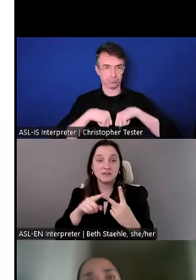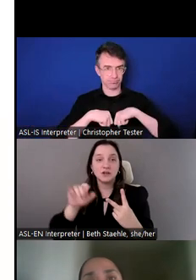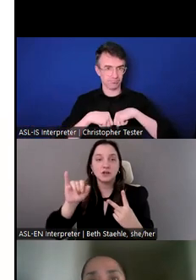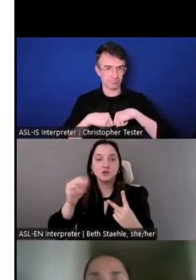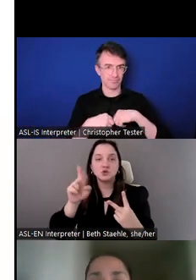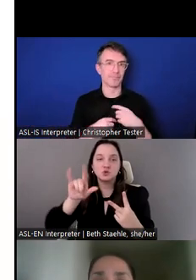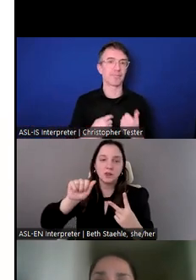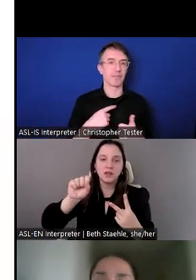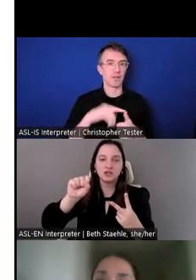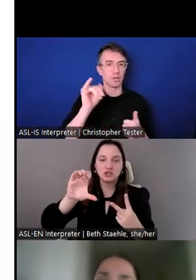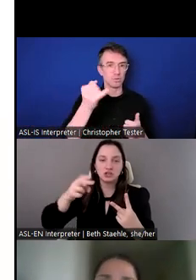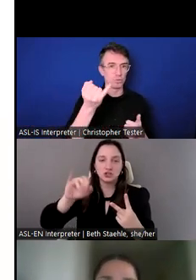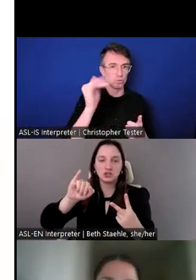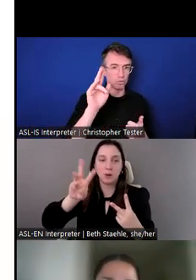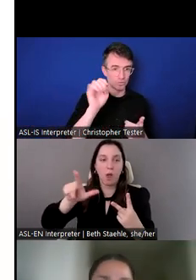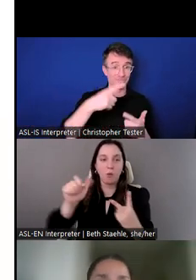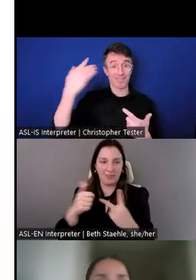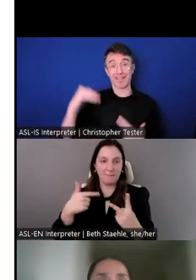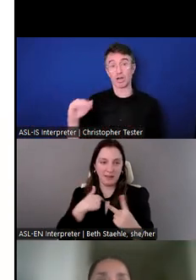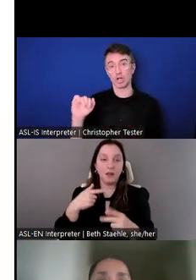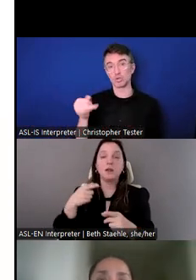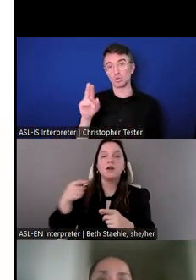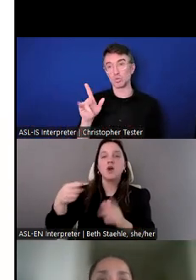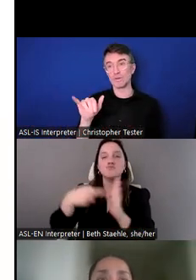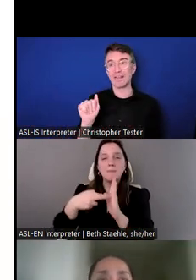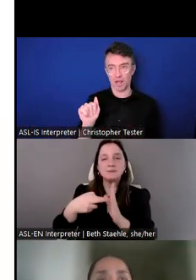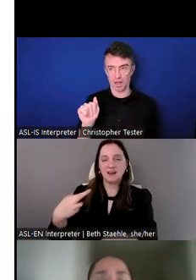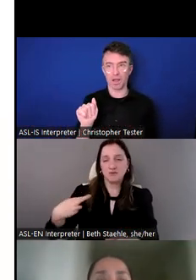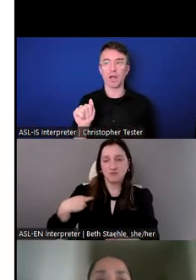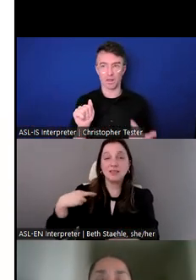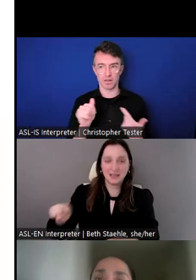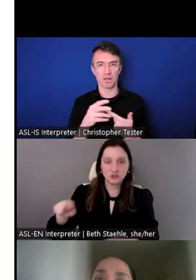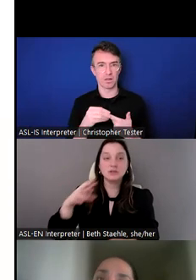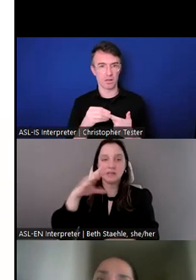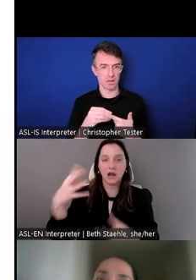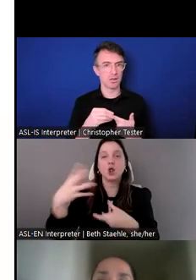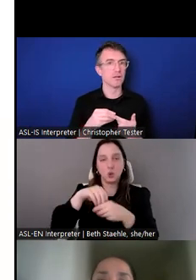religion and inclusive societies team. On the screen, you can see the link to our website.